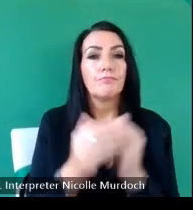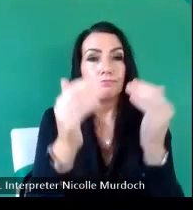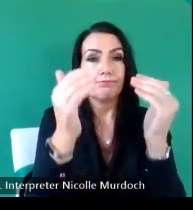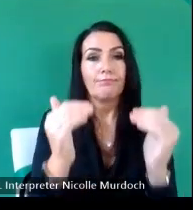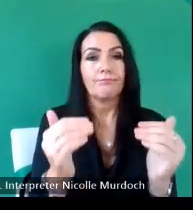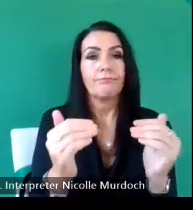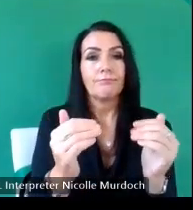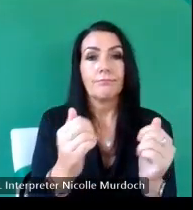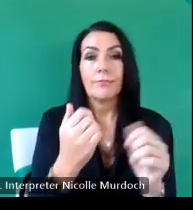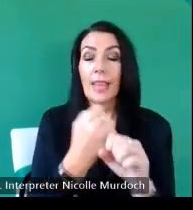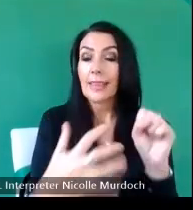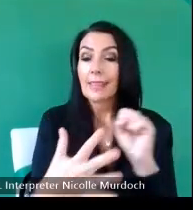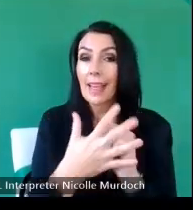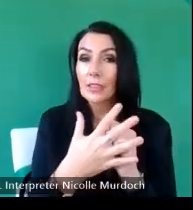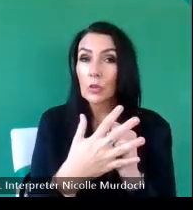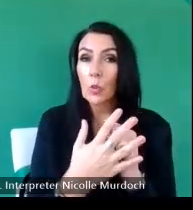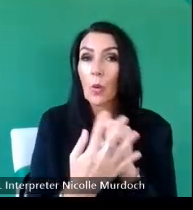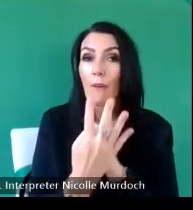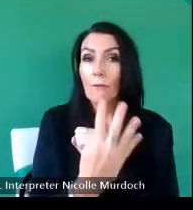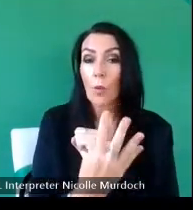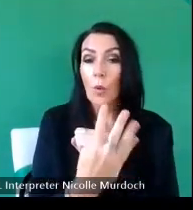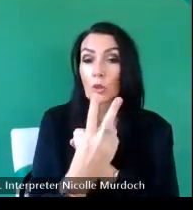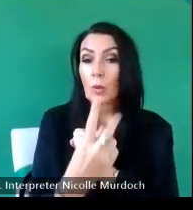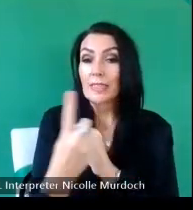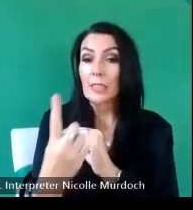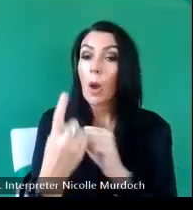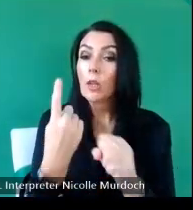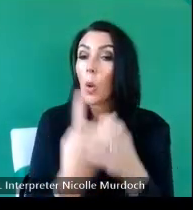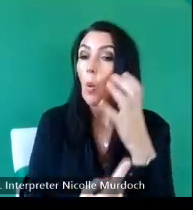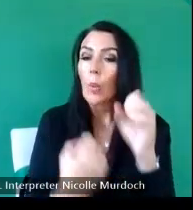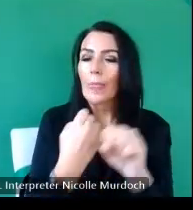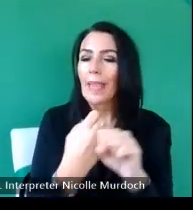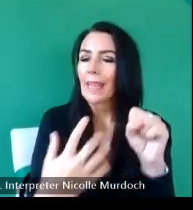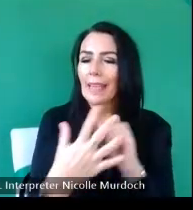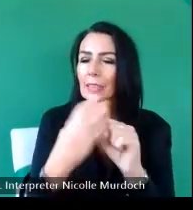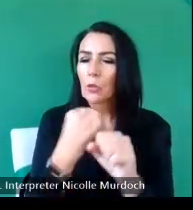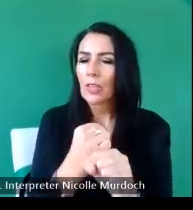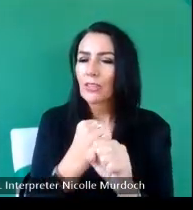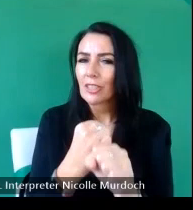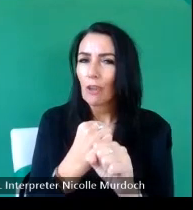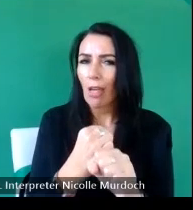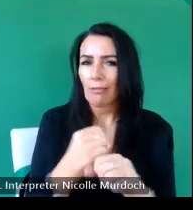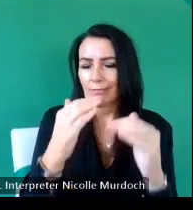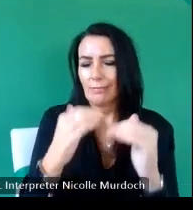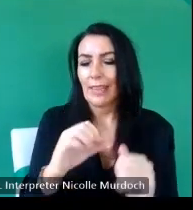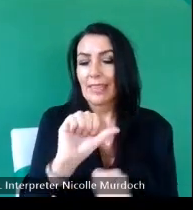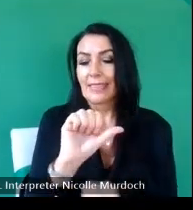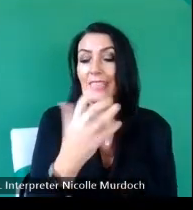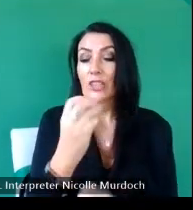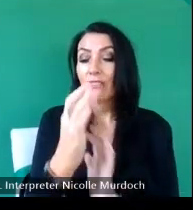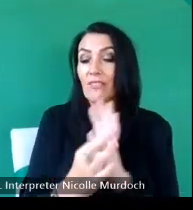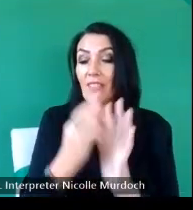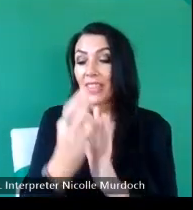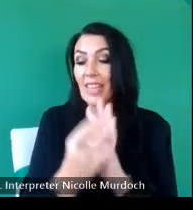Glasgow that weren't found anywhere else and we spent 650 hours surveying so a lot of work g into